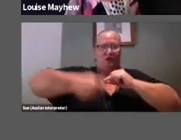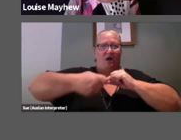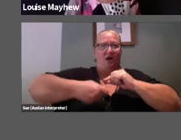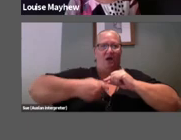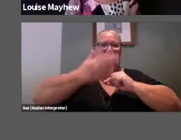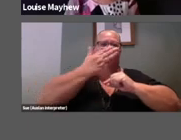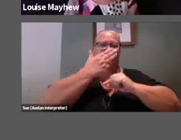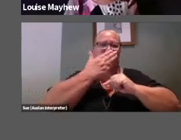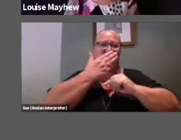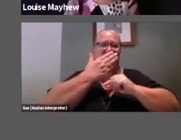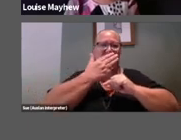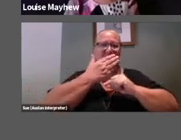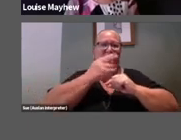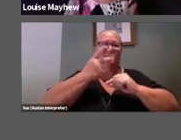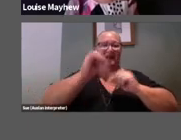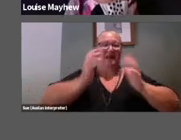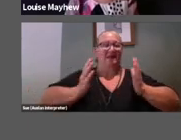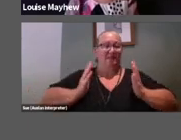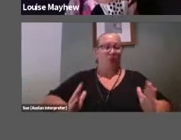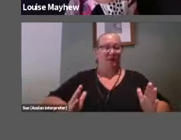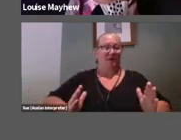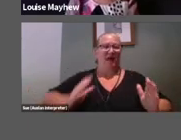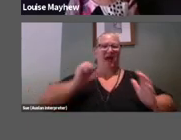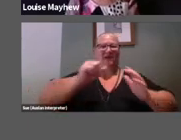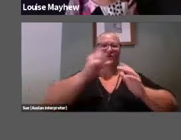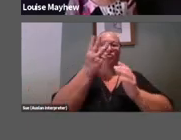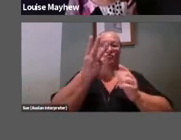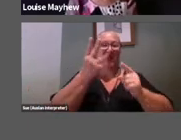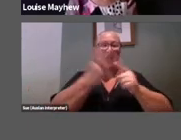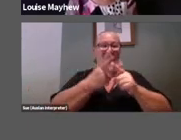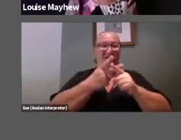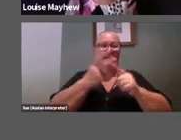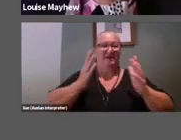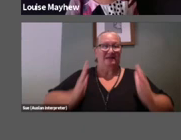front. Around his body there are three further cylinders, one for his torso and